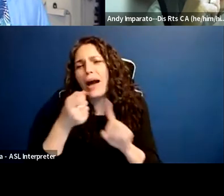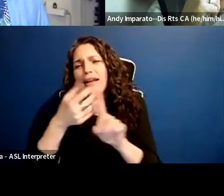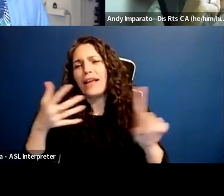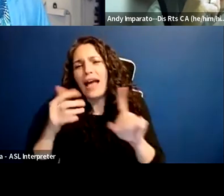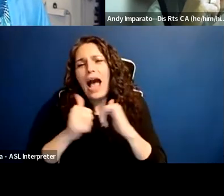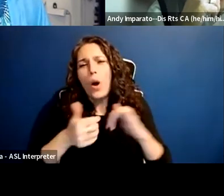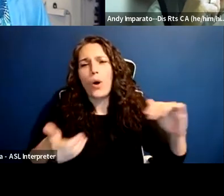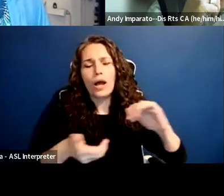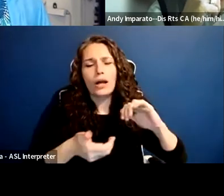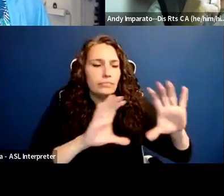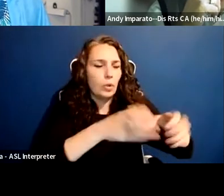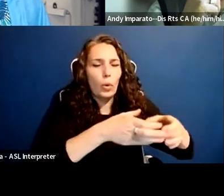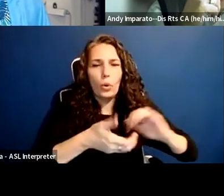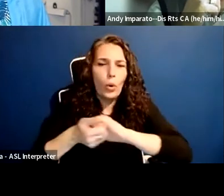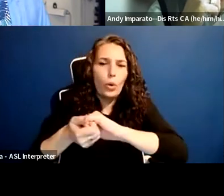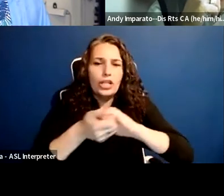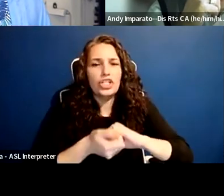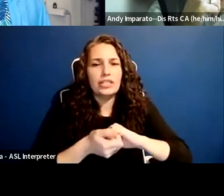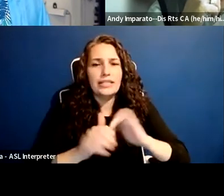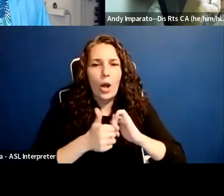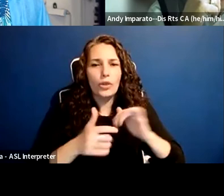Yeah, and I think we can all discuss that,